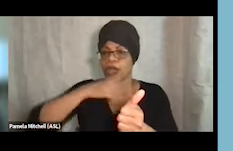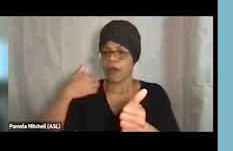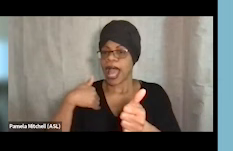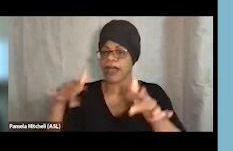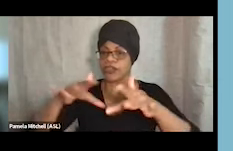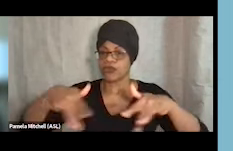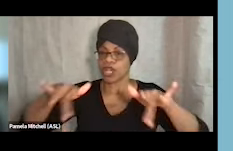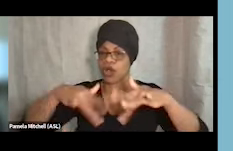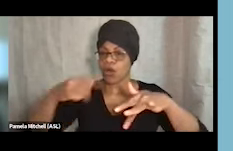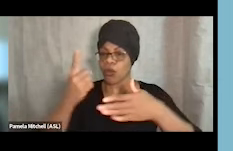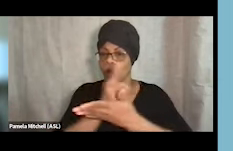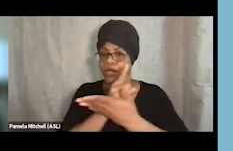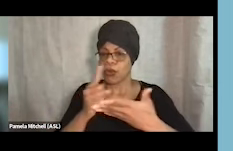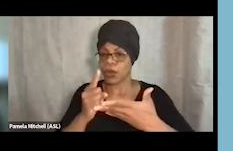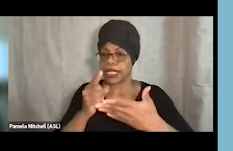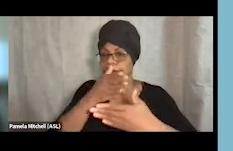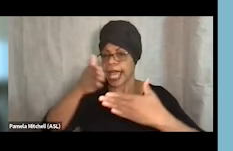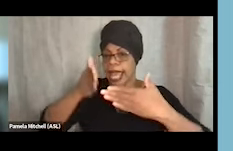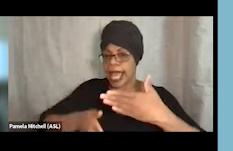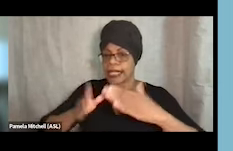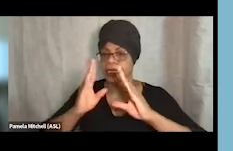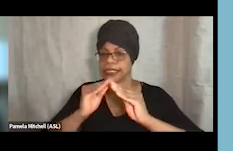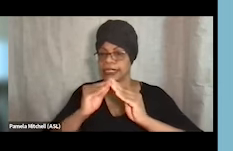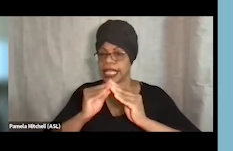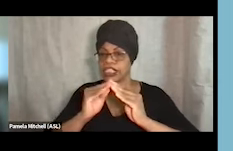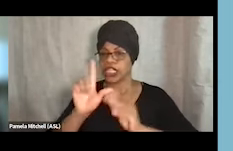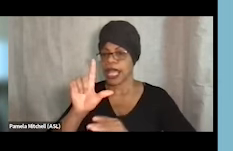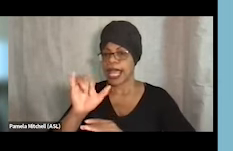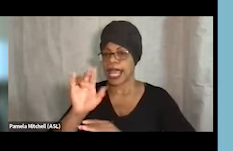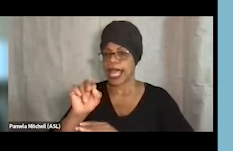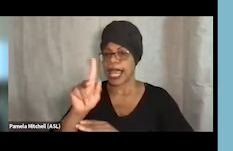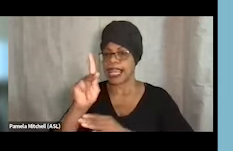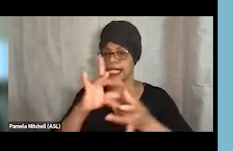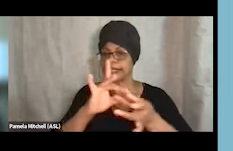At the end of the session, we'll send a link to you for the evaluation